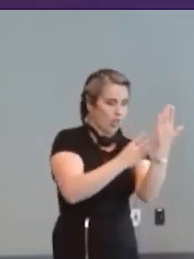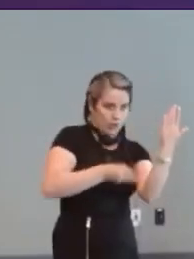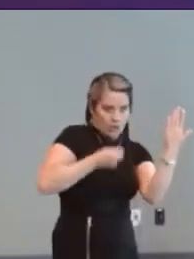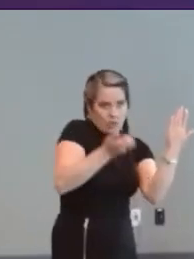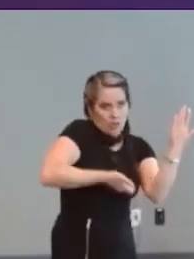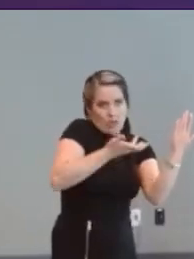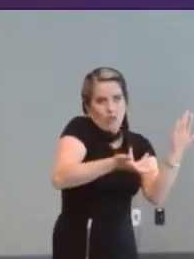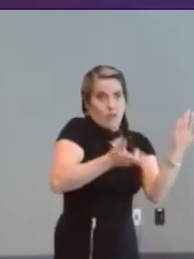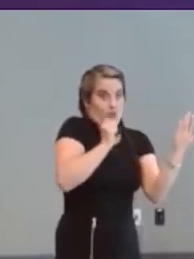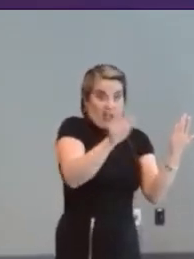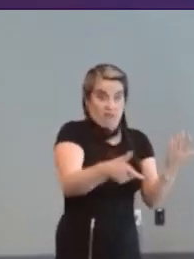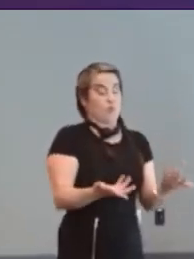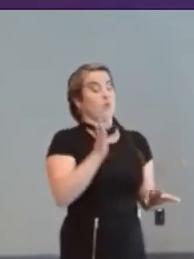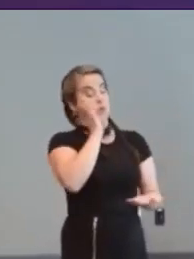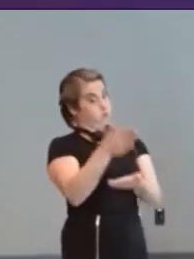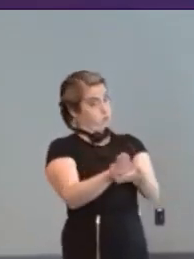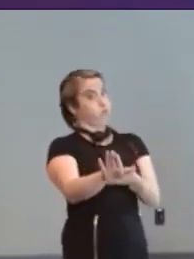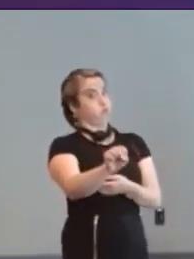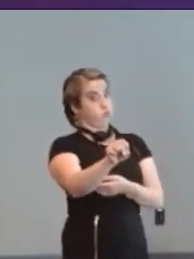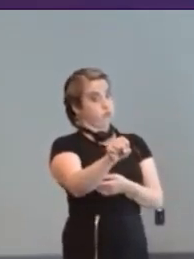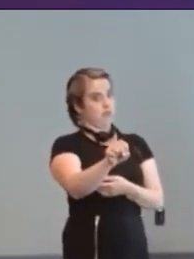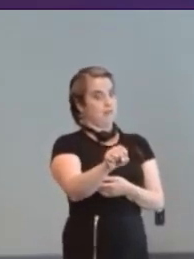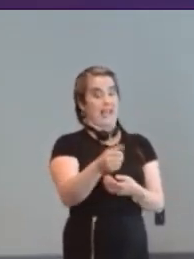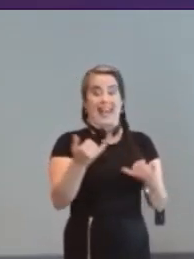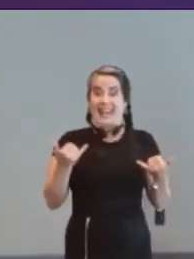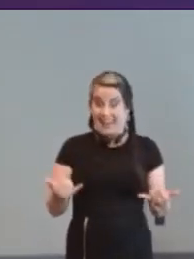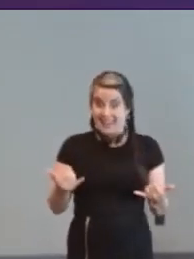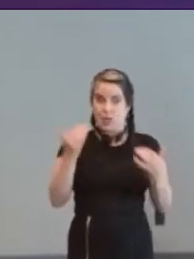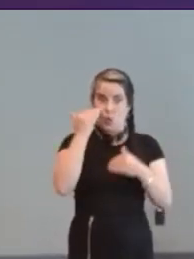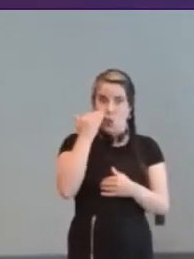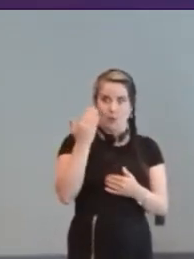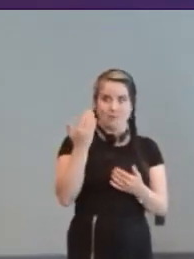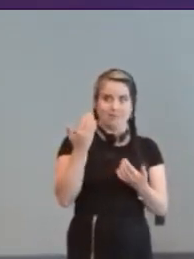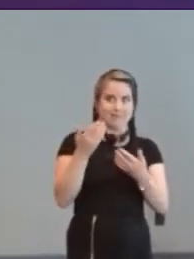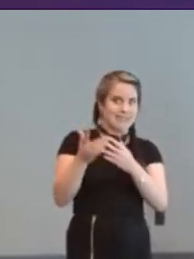good thing I'm not aware of anything that can do that I I know there are games that